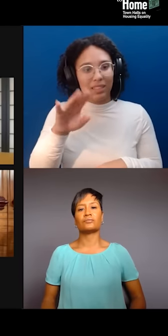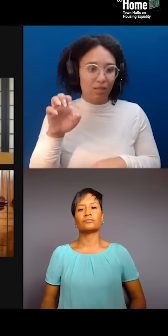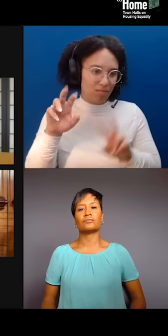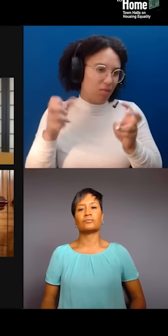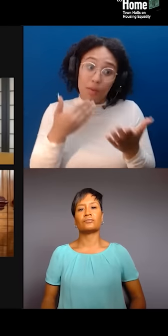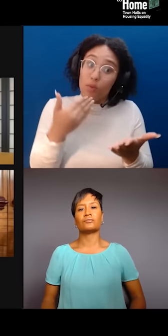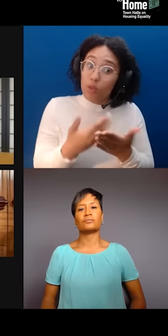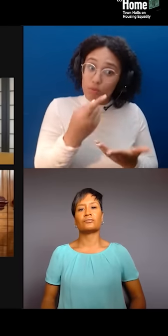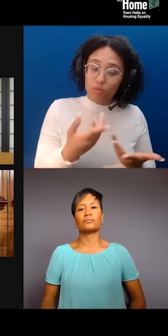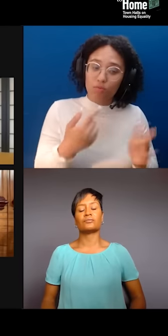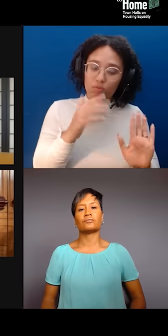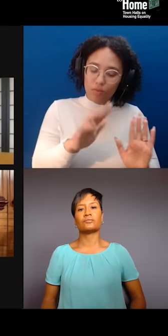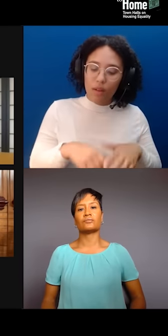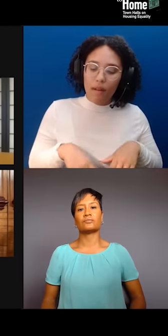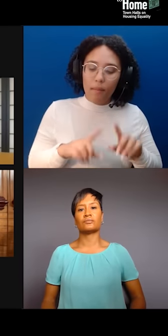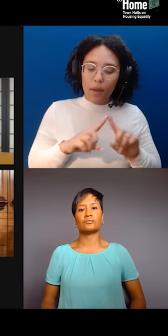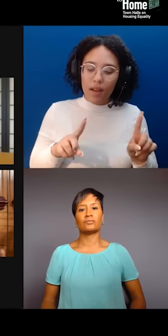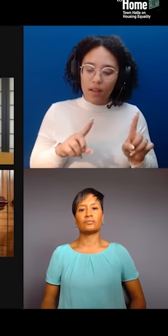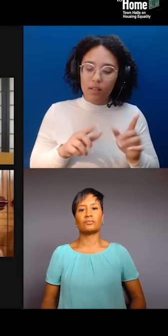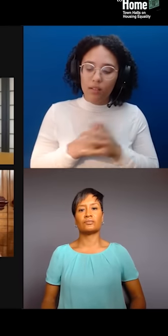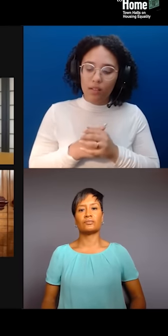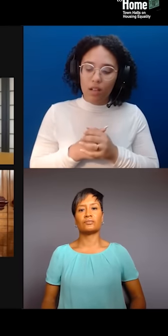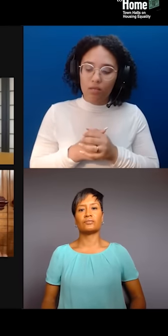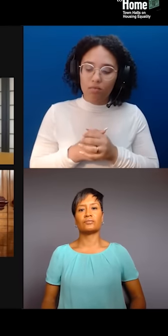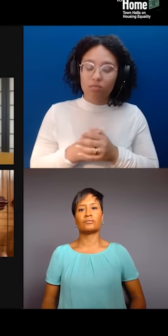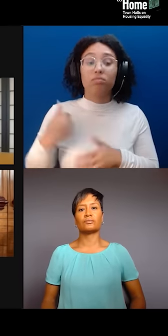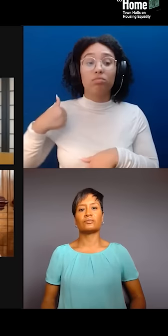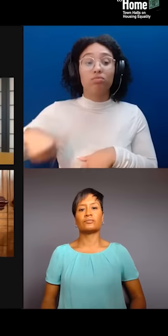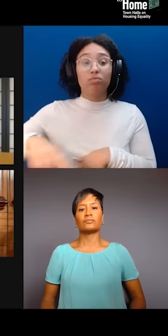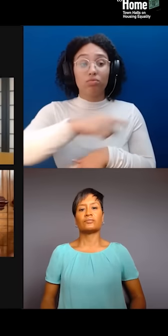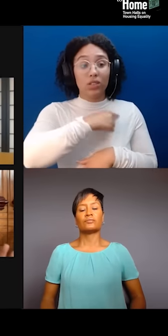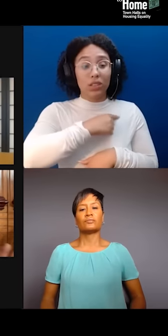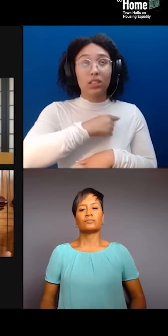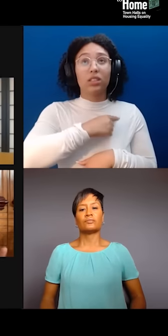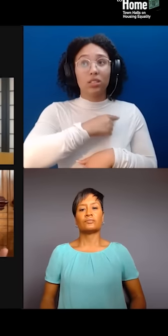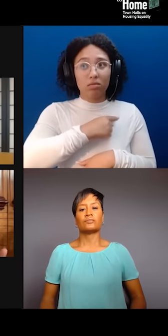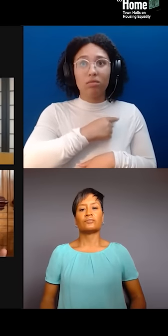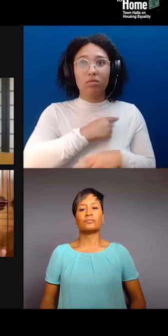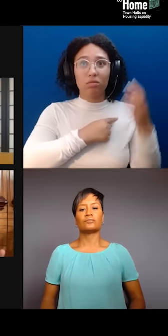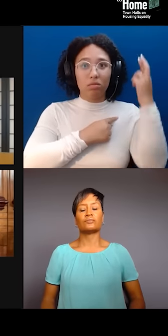in the creation of our village centers now called Carcross Commons, it's quite literally a commons.